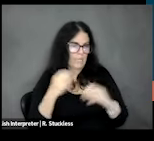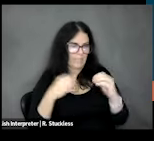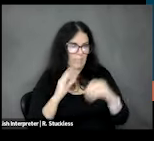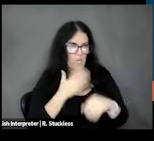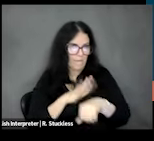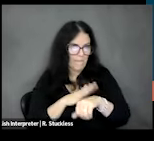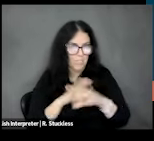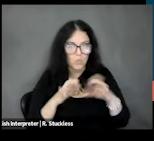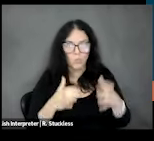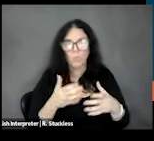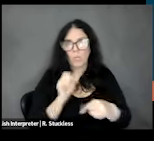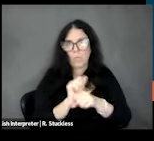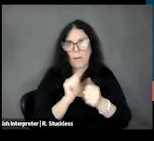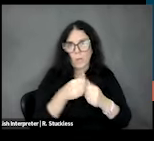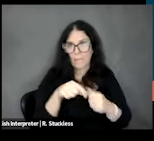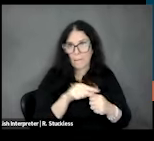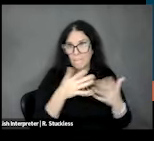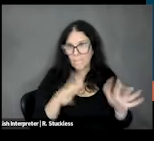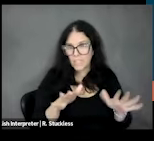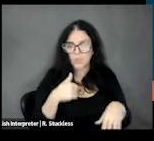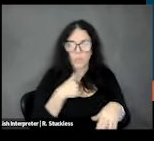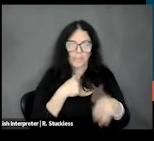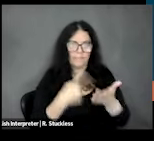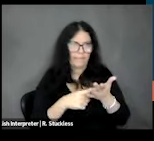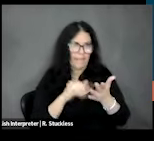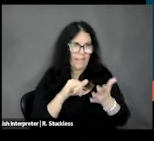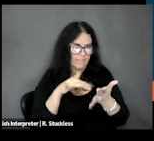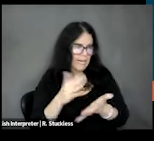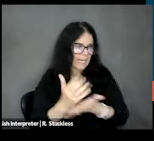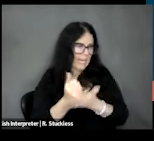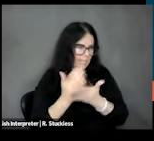met with them already to kind of talk about the study and get some guidance and gone